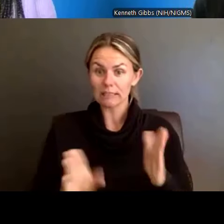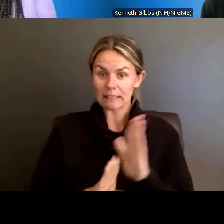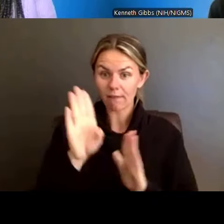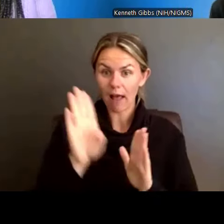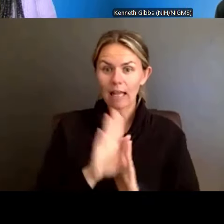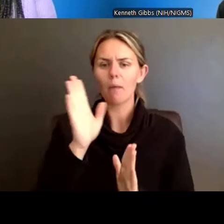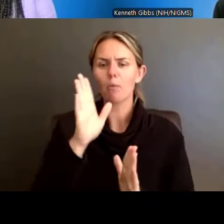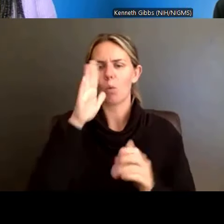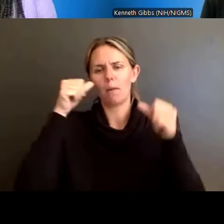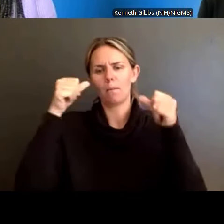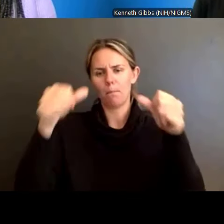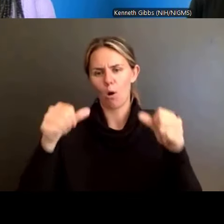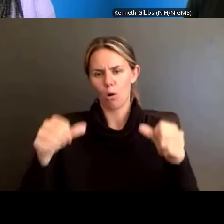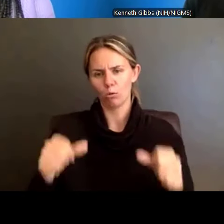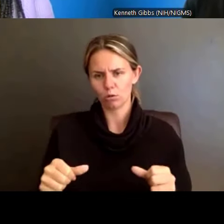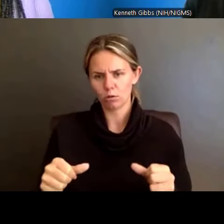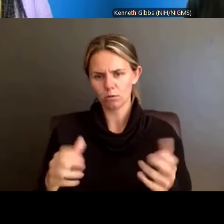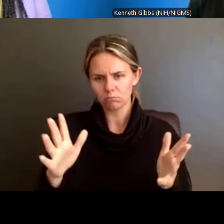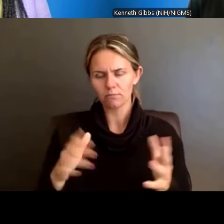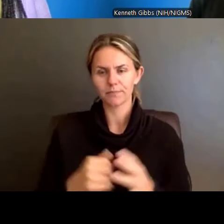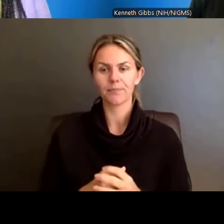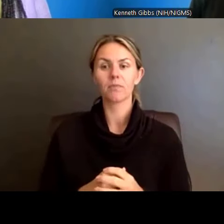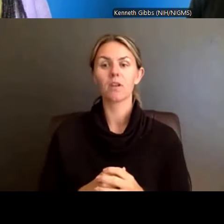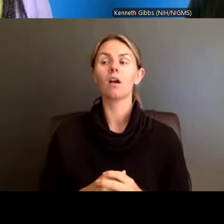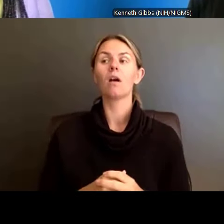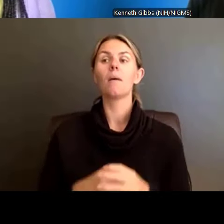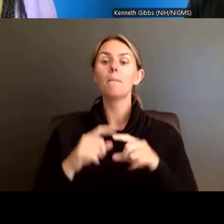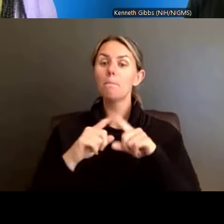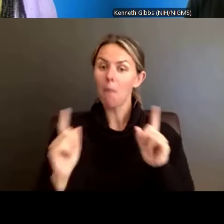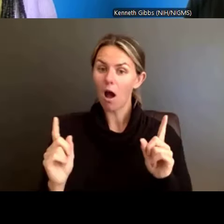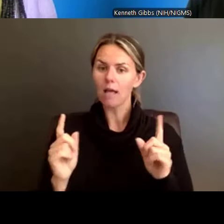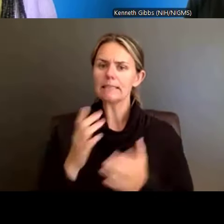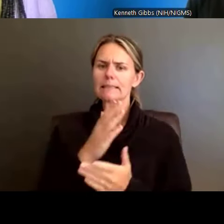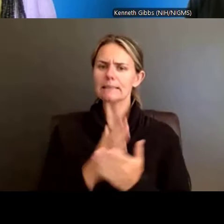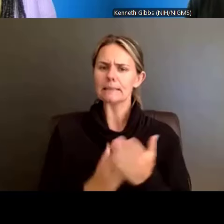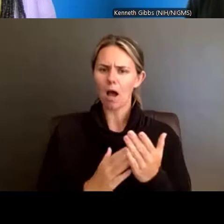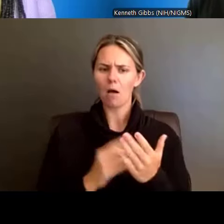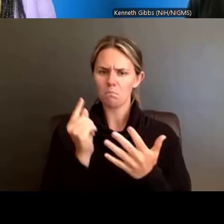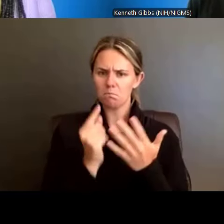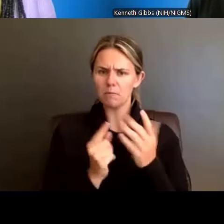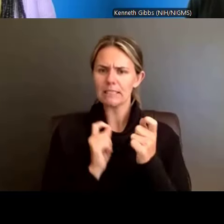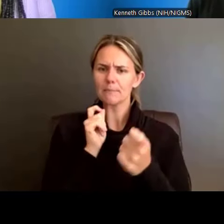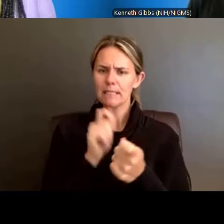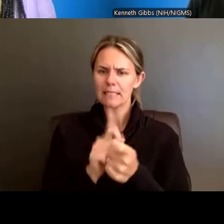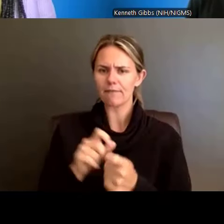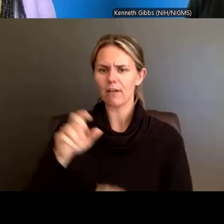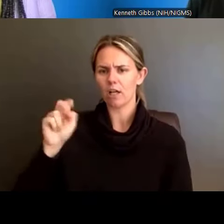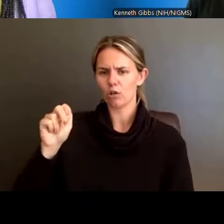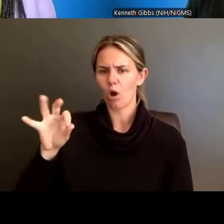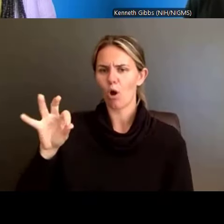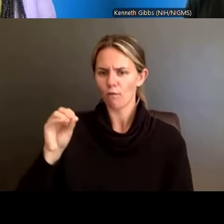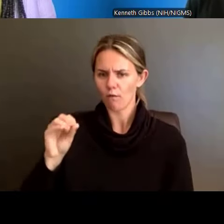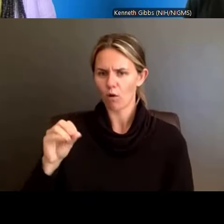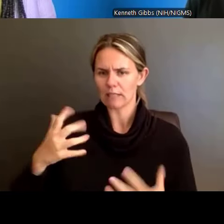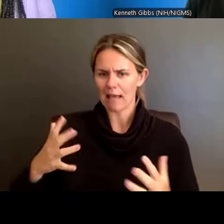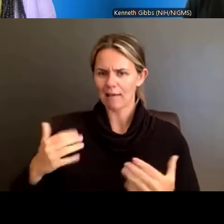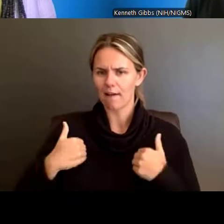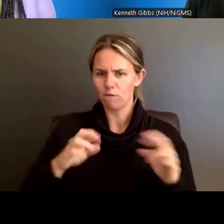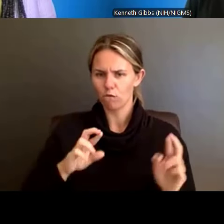That said, there are some specific NOFOs, and I see it to have the opportunity to focus on, for example,